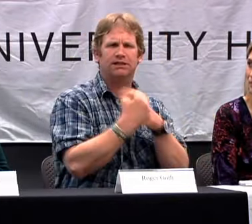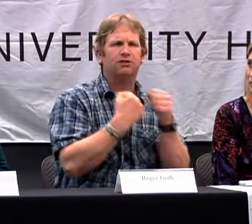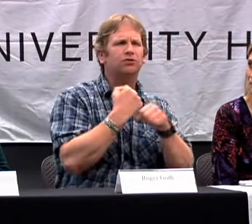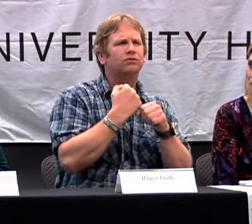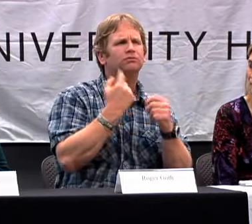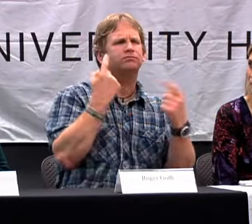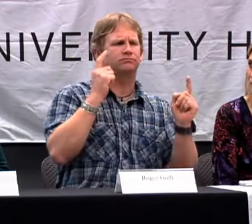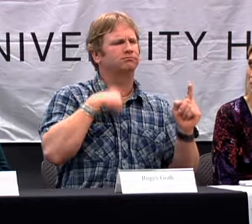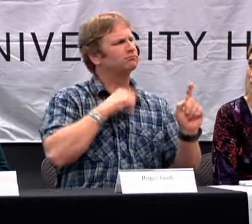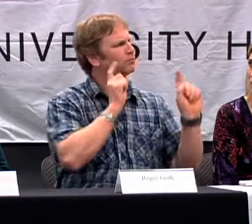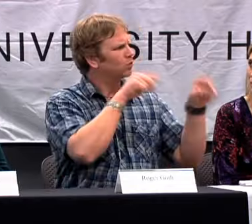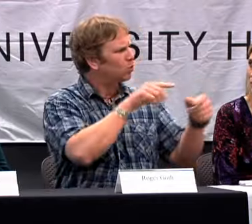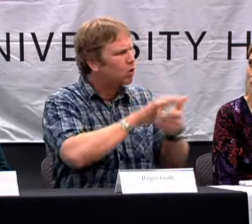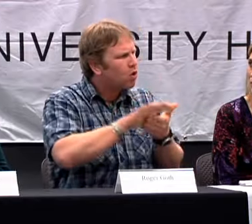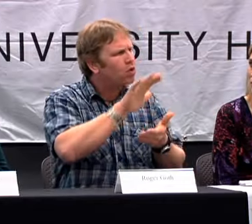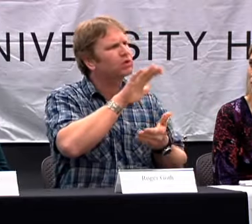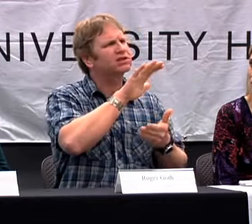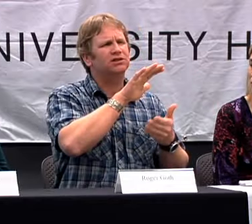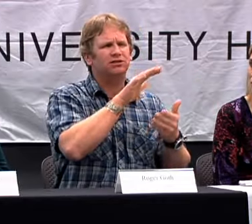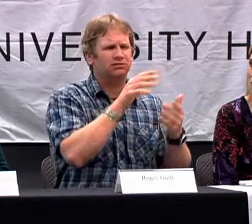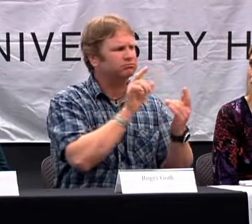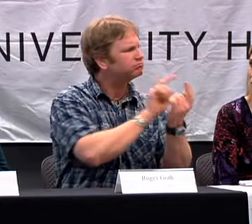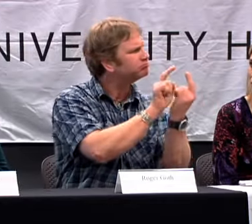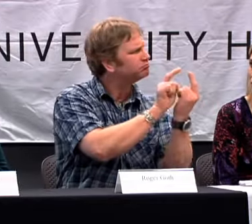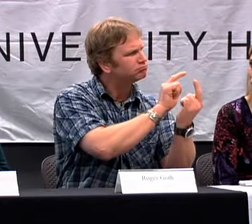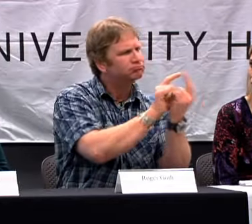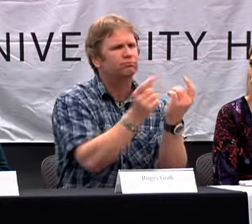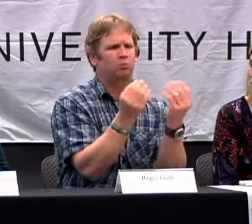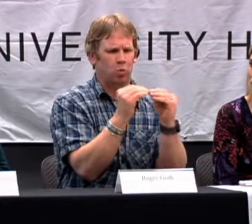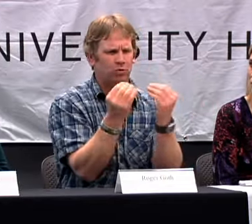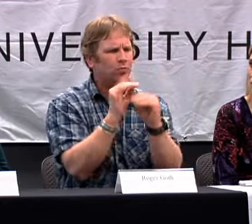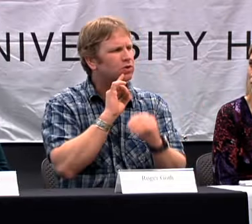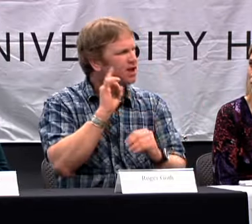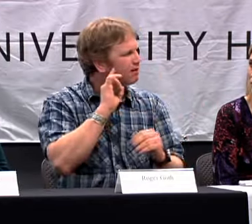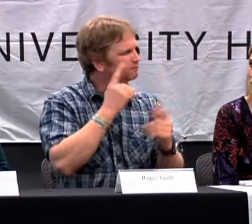AND I WAS USING MY EYES, VISUALLY AND I WAS MEETING PEOPLE IN HIGH